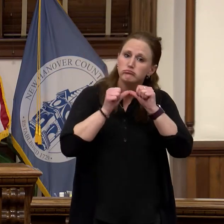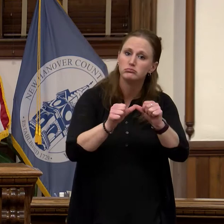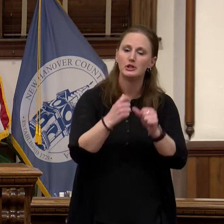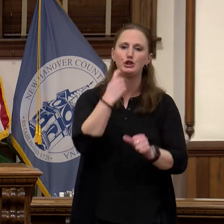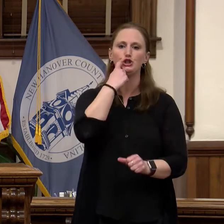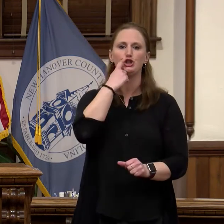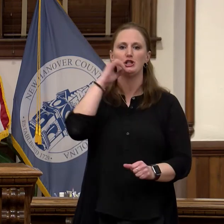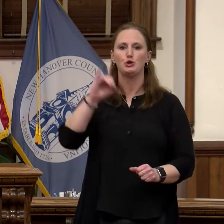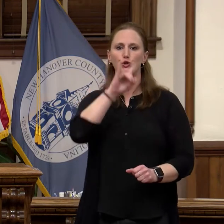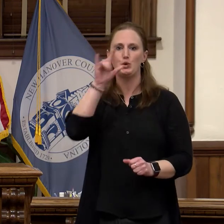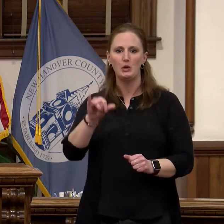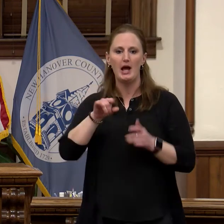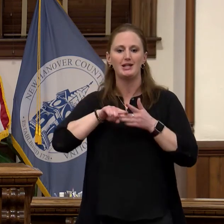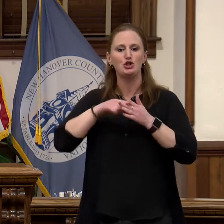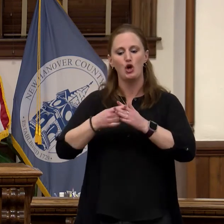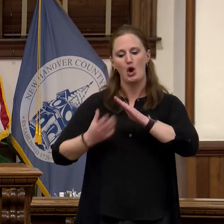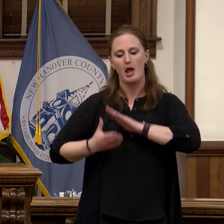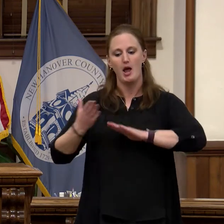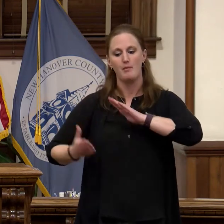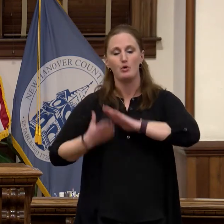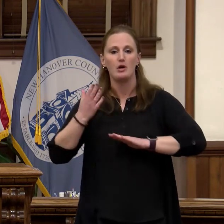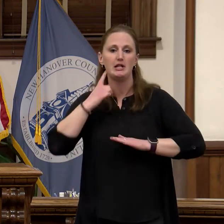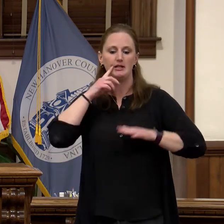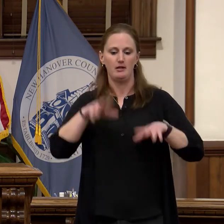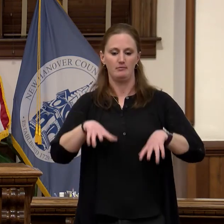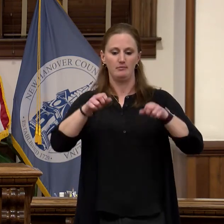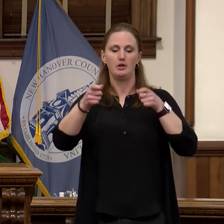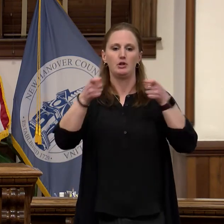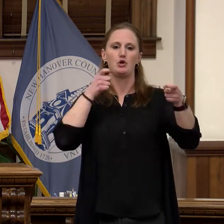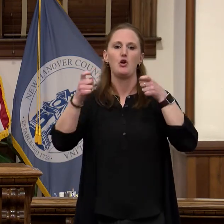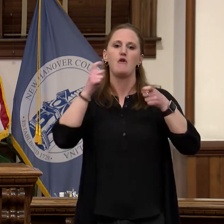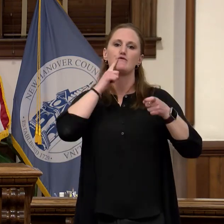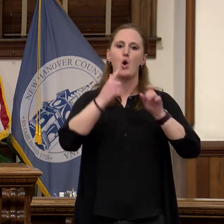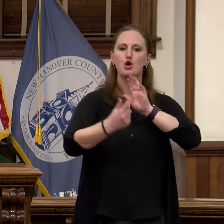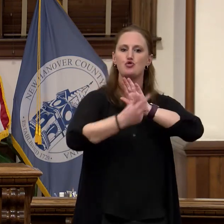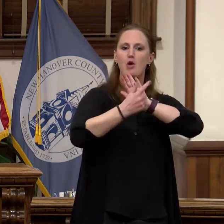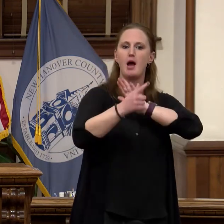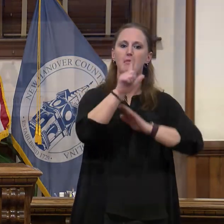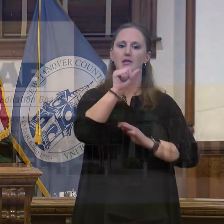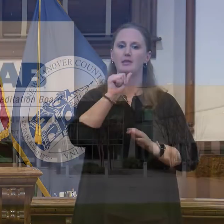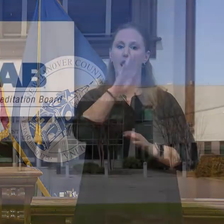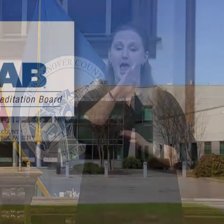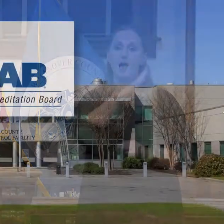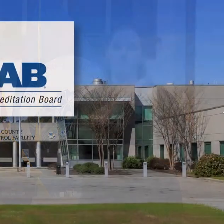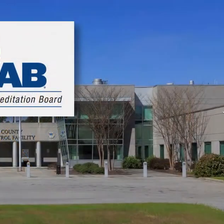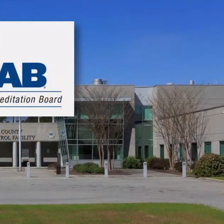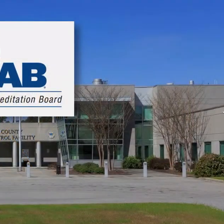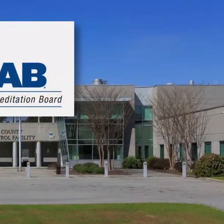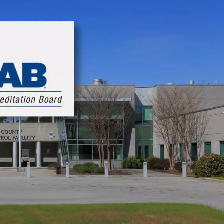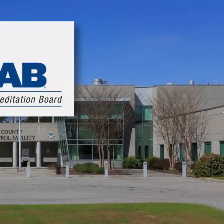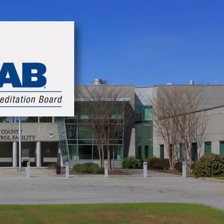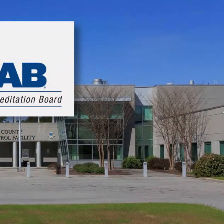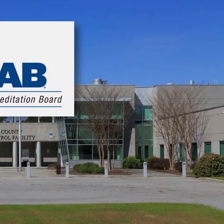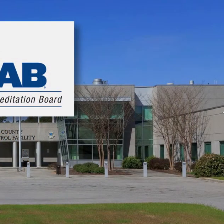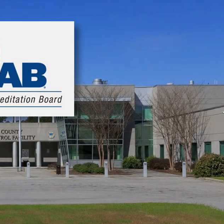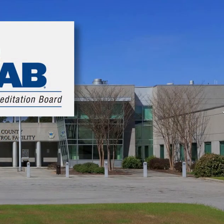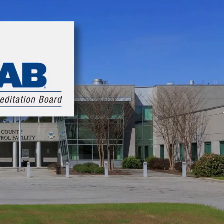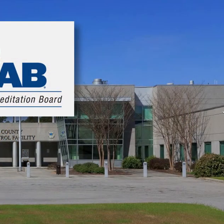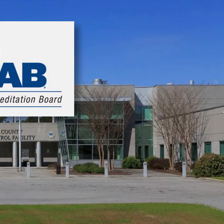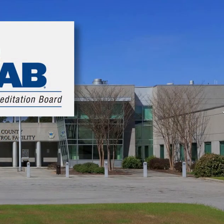operations in control of the crime lab and blood alcohol testing program through a commitment of county funding and an interlocal agreement with the